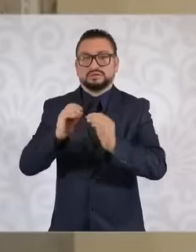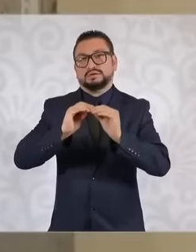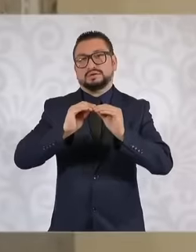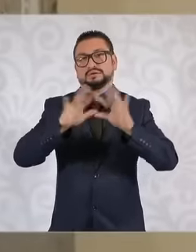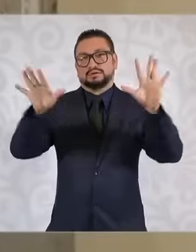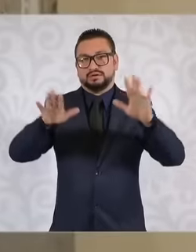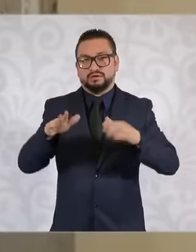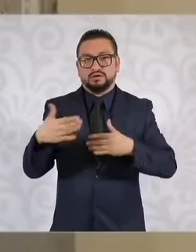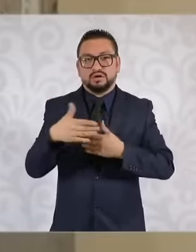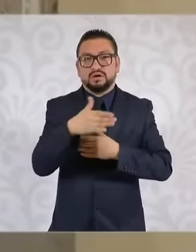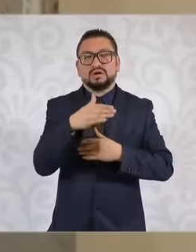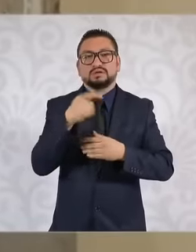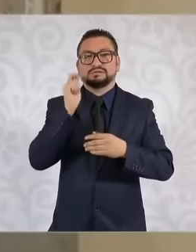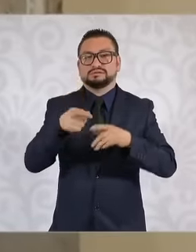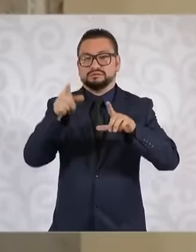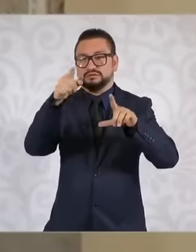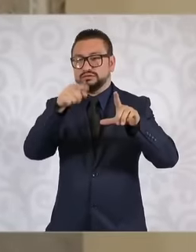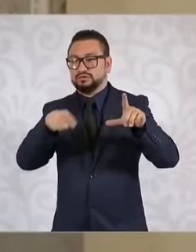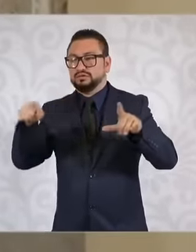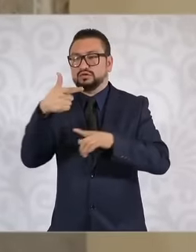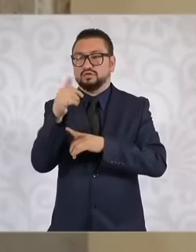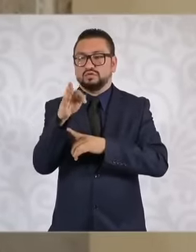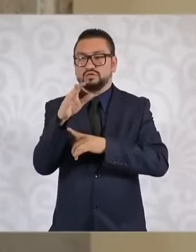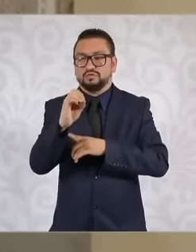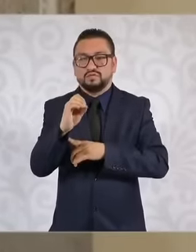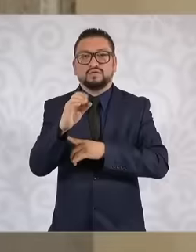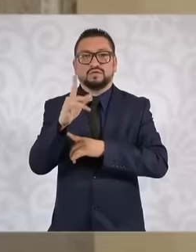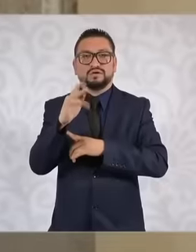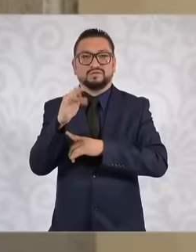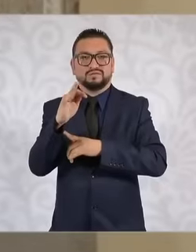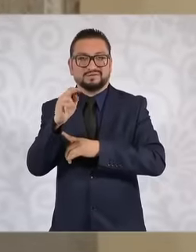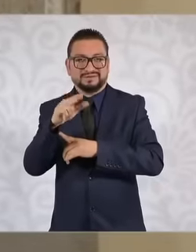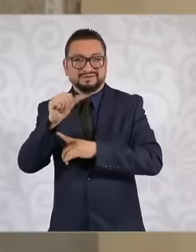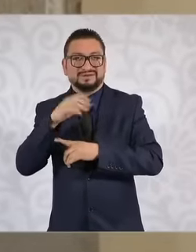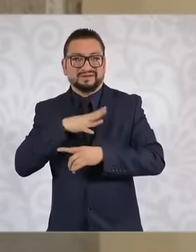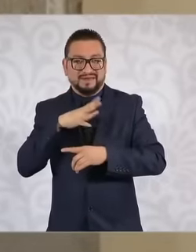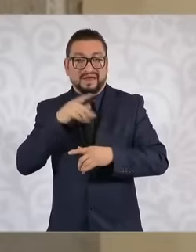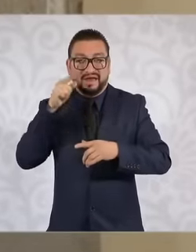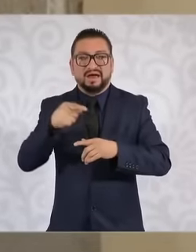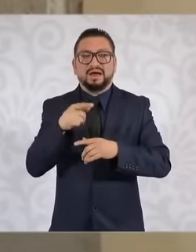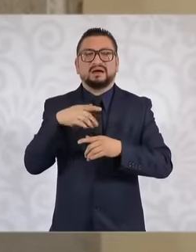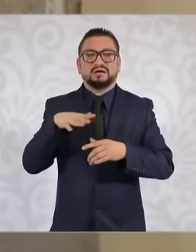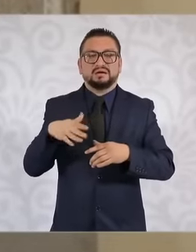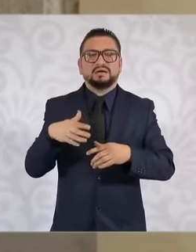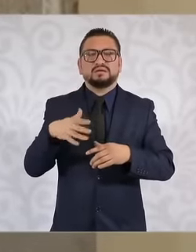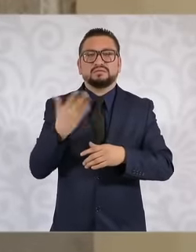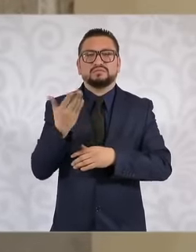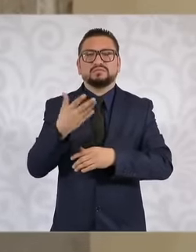in the world, which is the Gulf of California where the vaquita is located. blue whales, etc., and